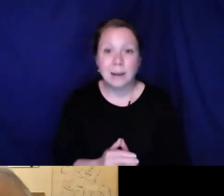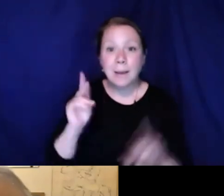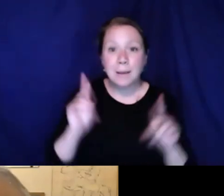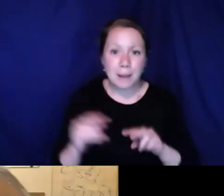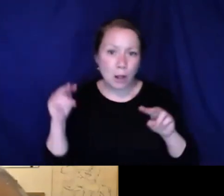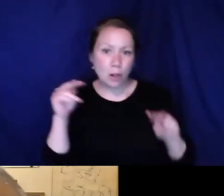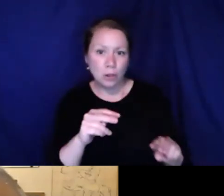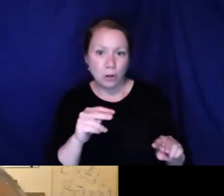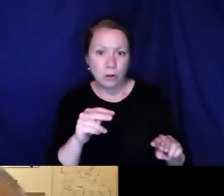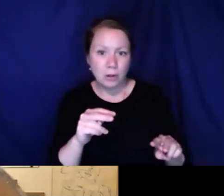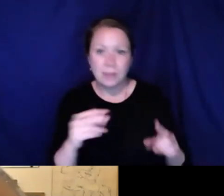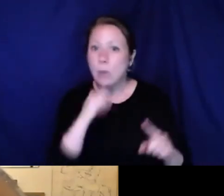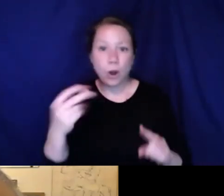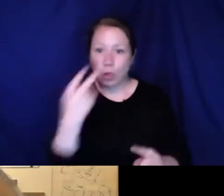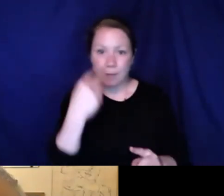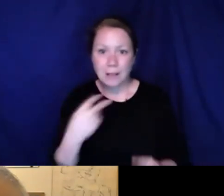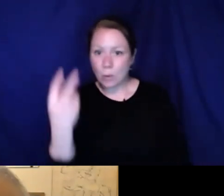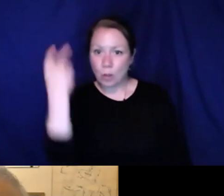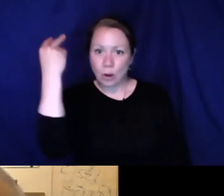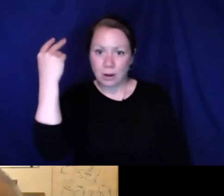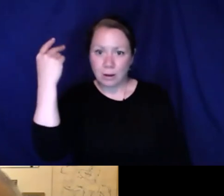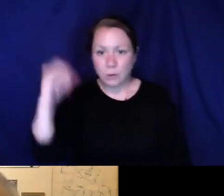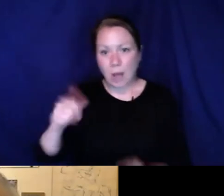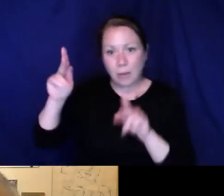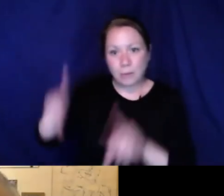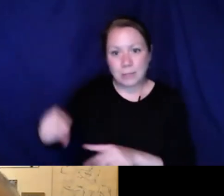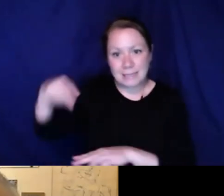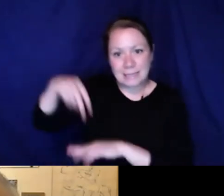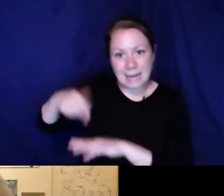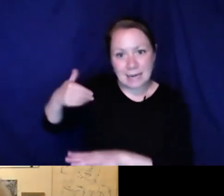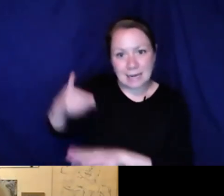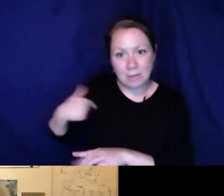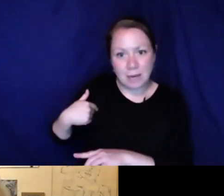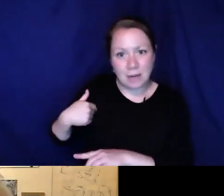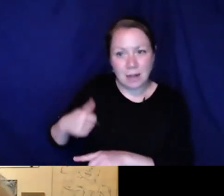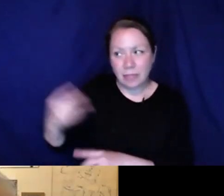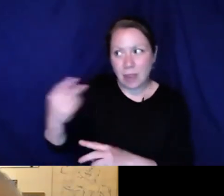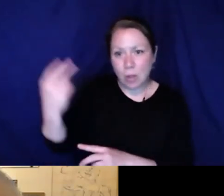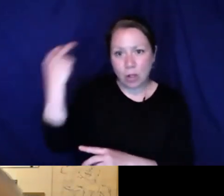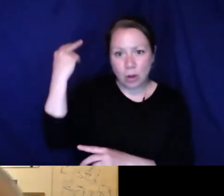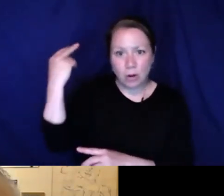and another theme people have mentioned, low expectations. People would look at the person standing next